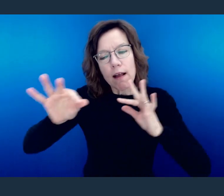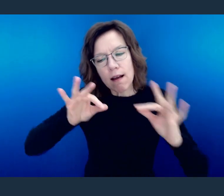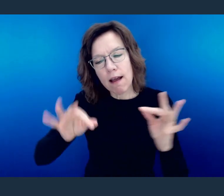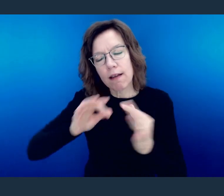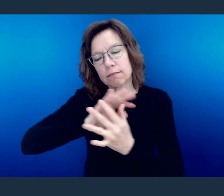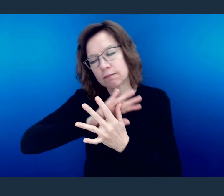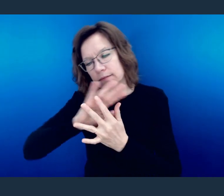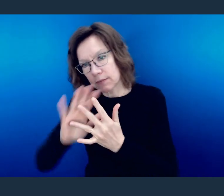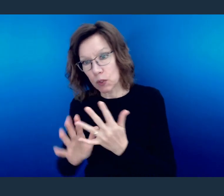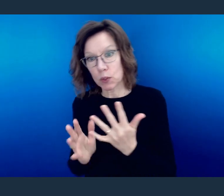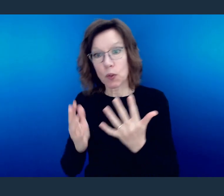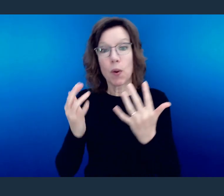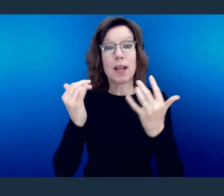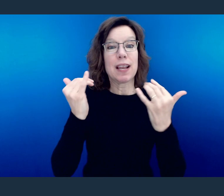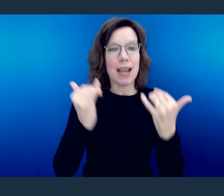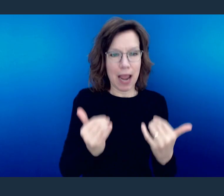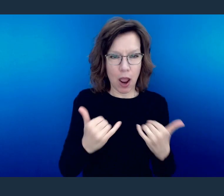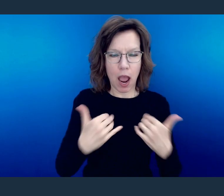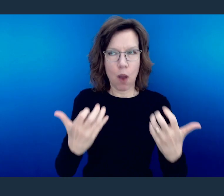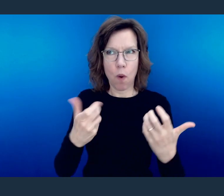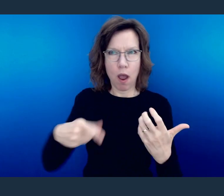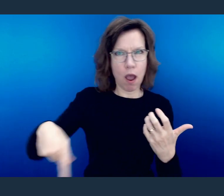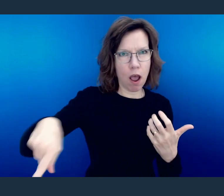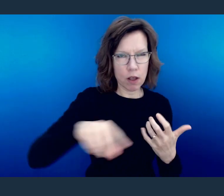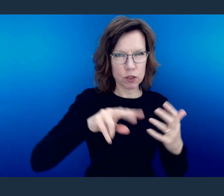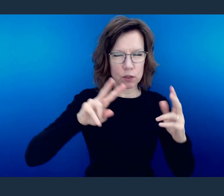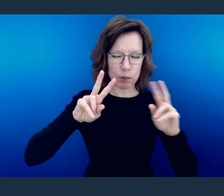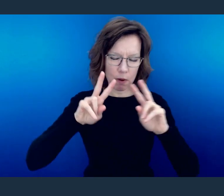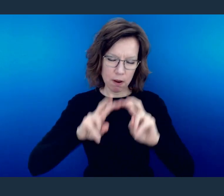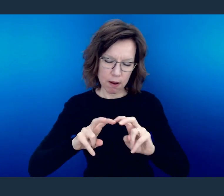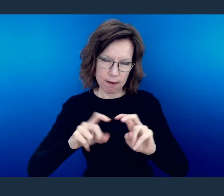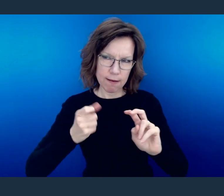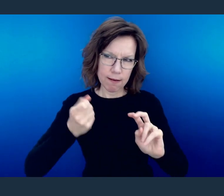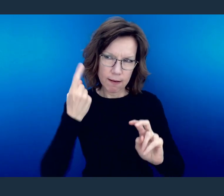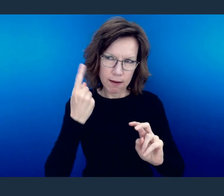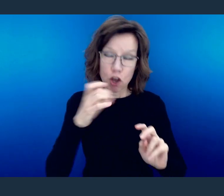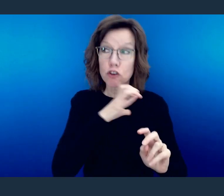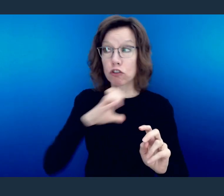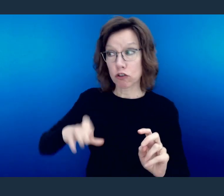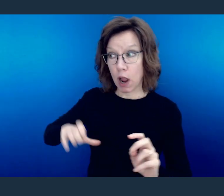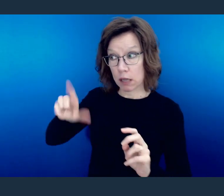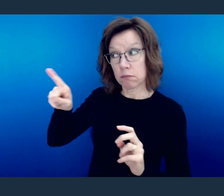And here is where I want to pull us in so that we understand that even though Christ